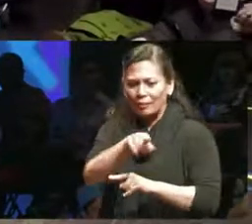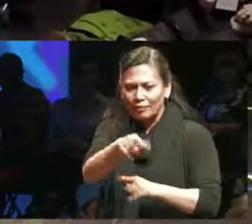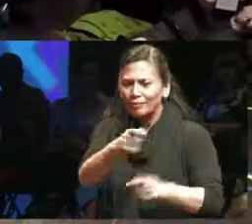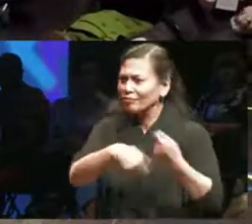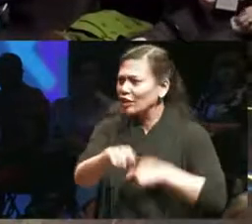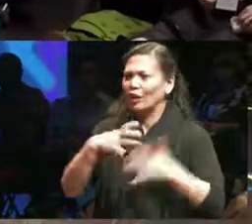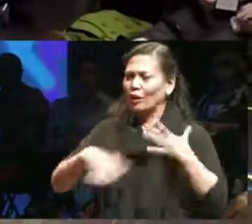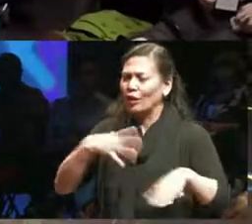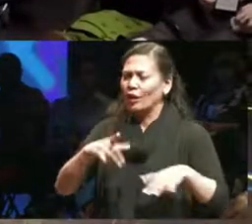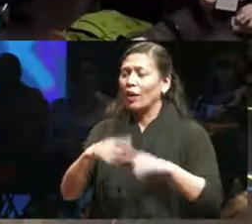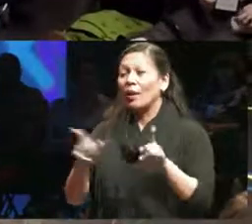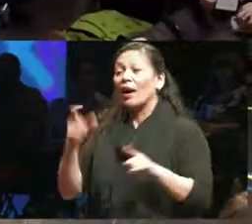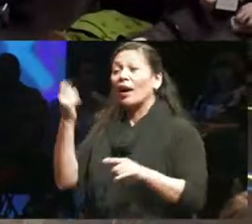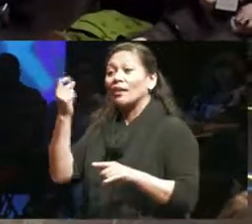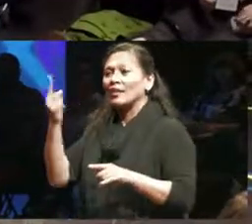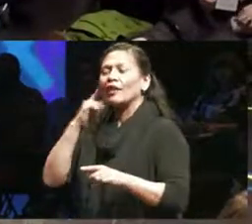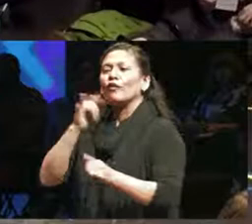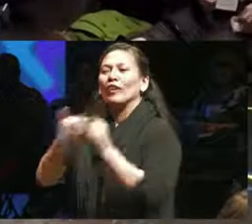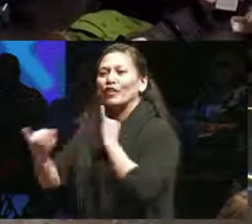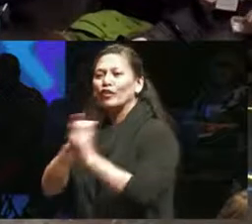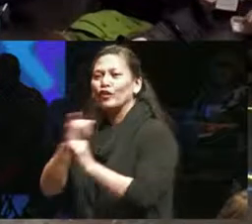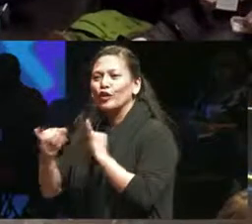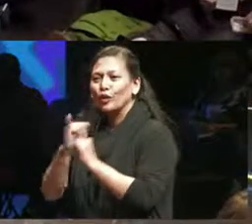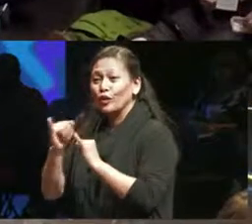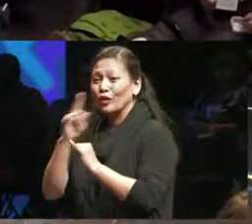with media they were asking what accommodations are being made for you as